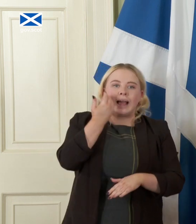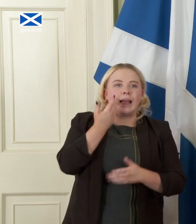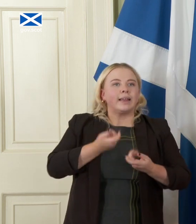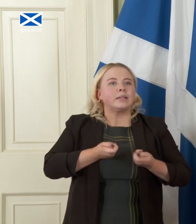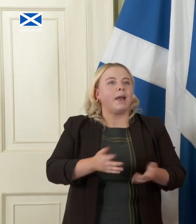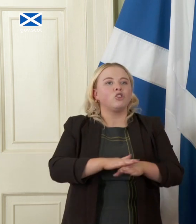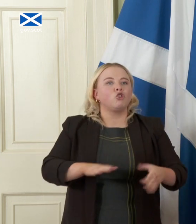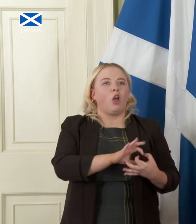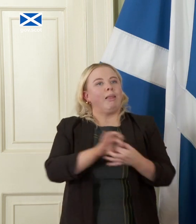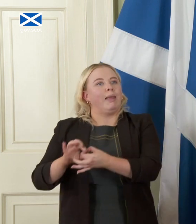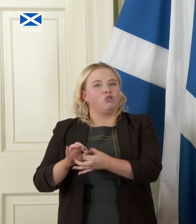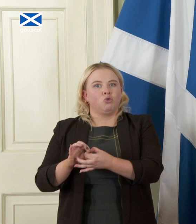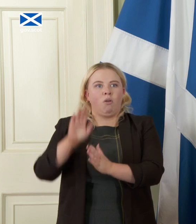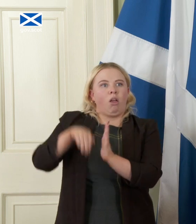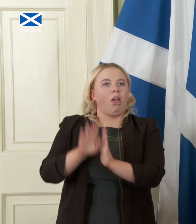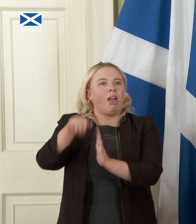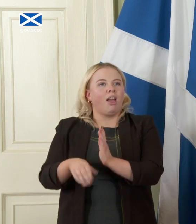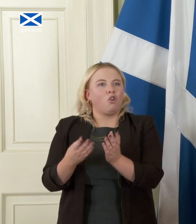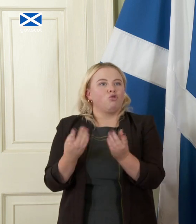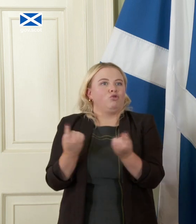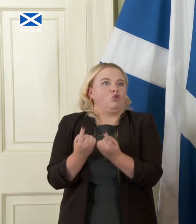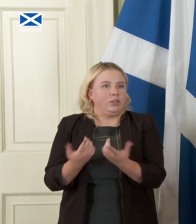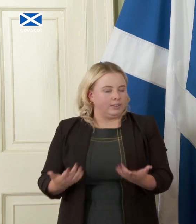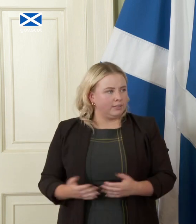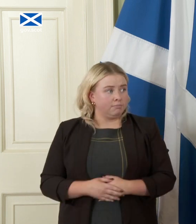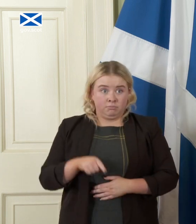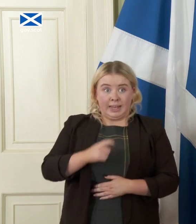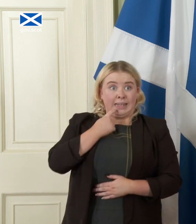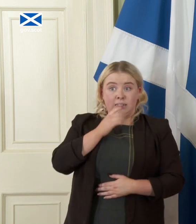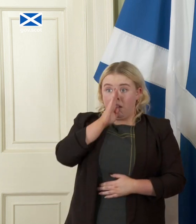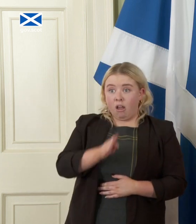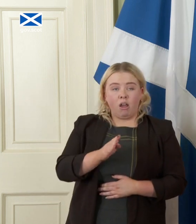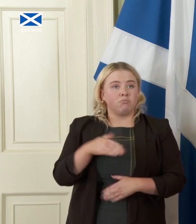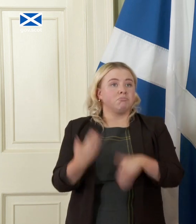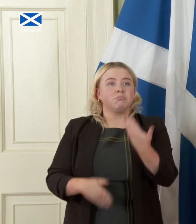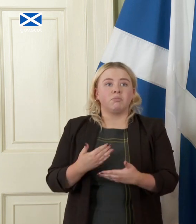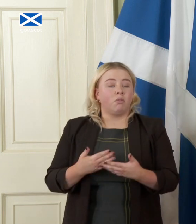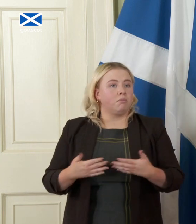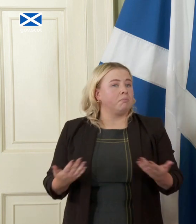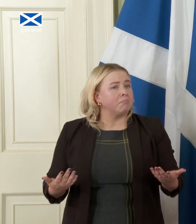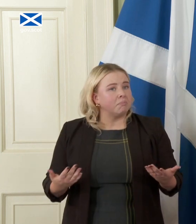be dependent on a volatile resource is this an easy path for any country right now and deficits